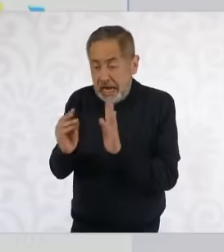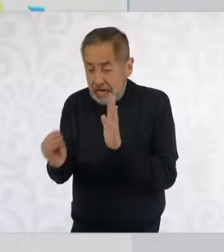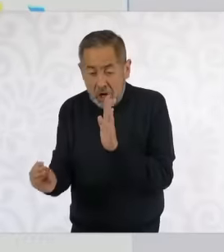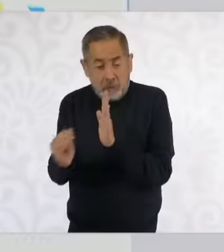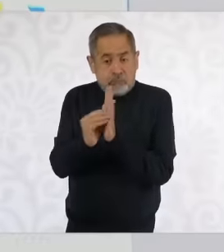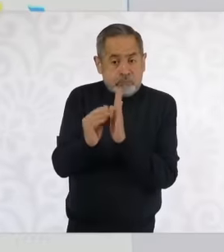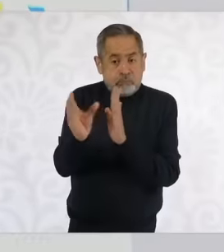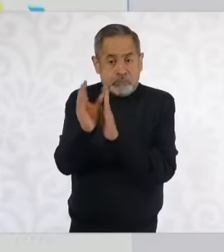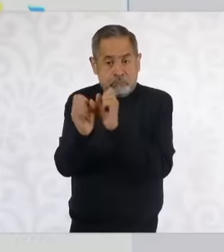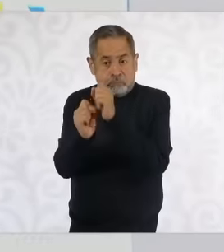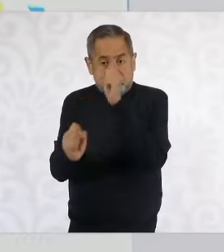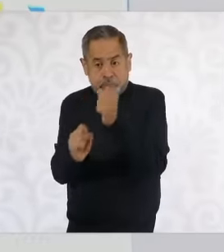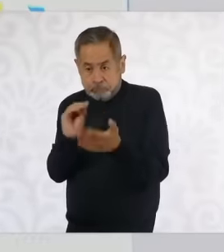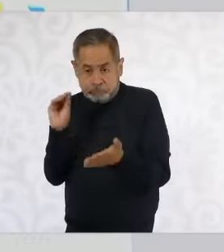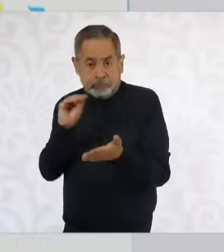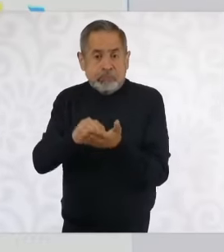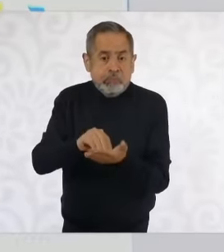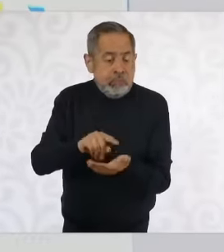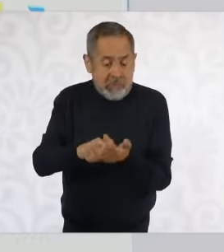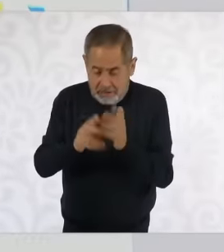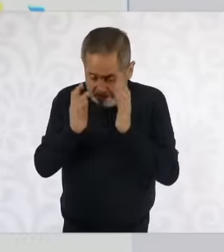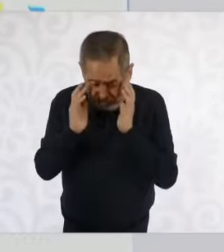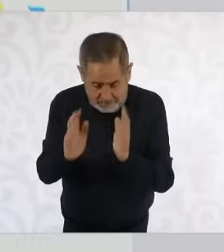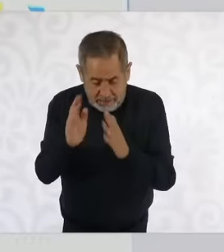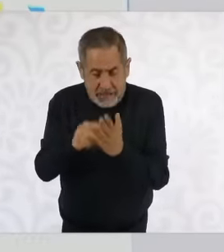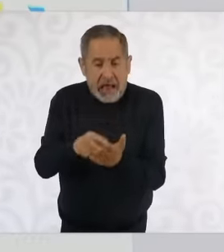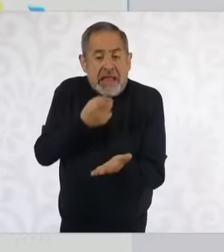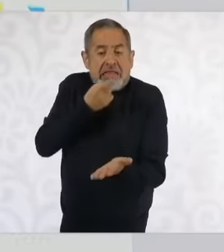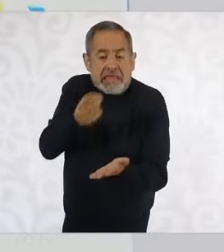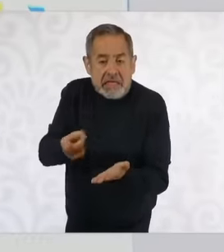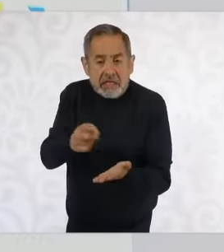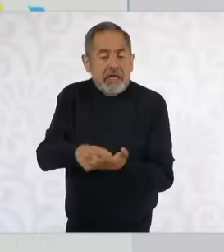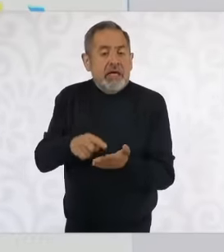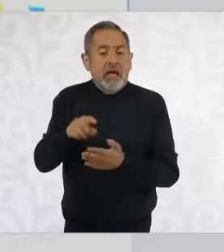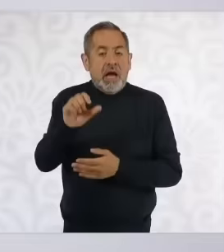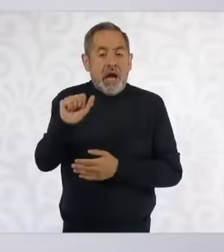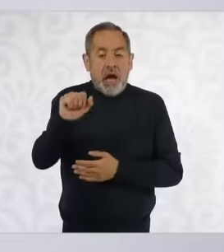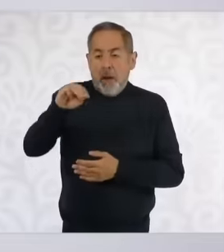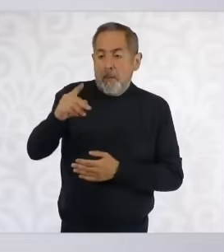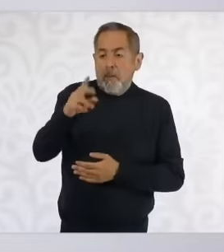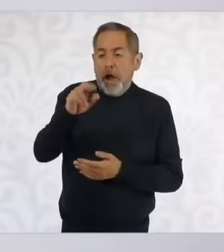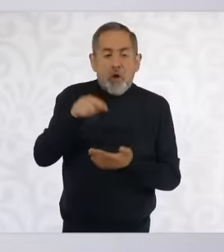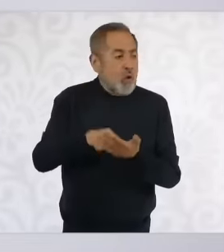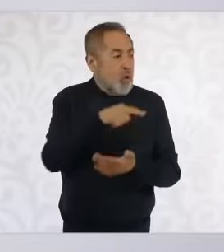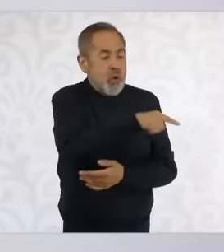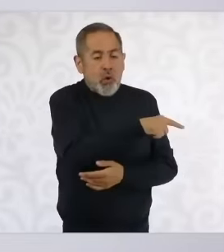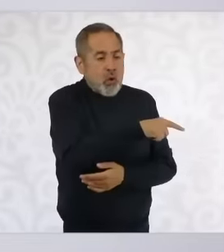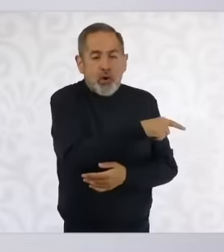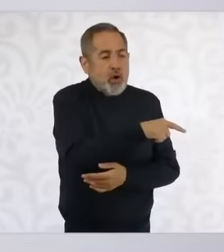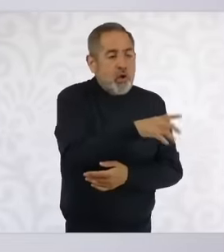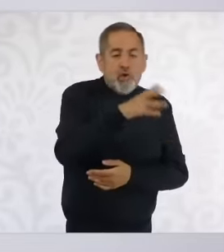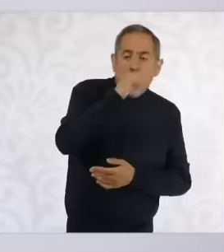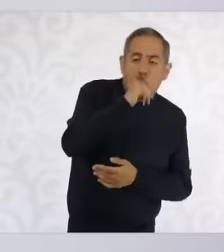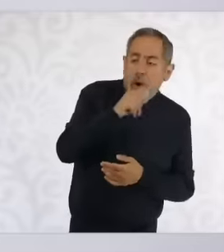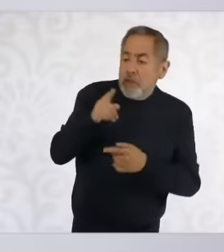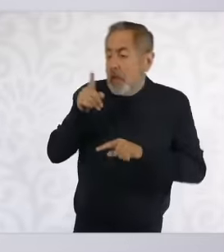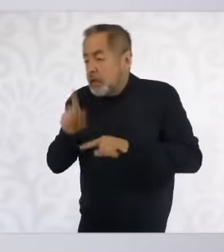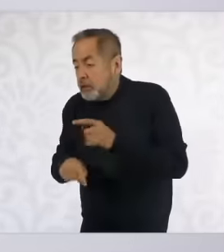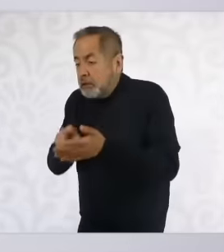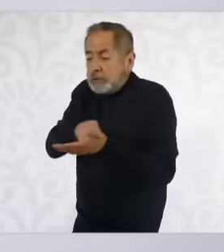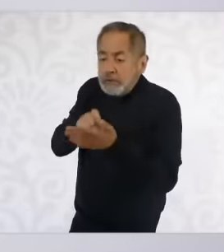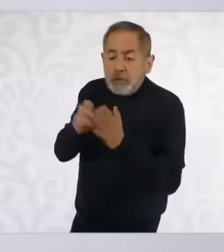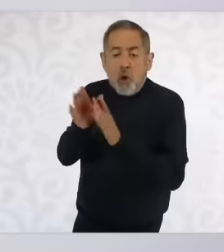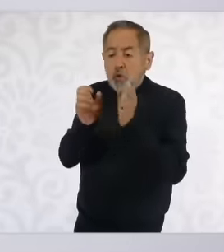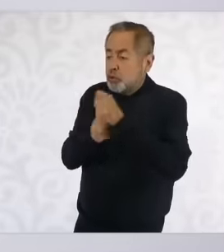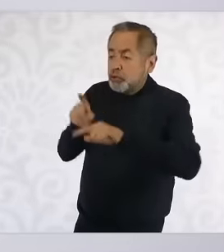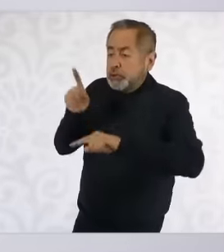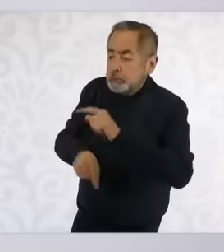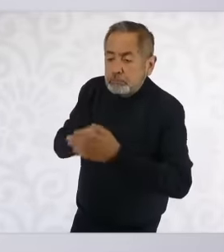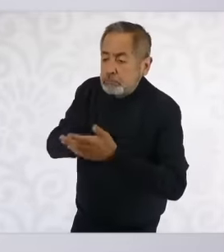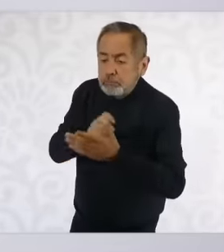the amparo cannot be part of the review of a constitutional reform because they should take this